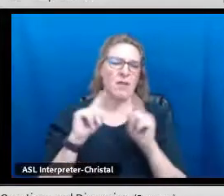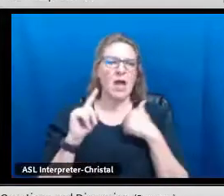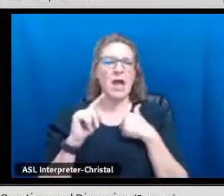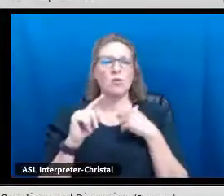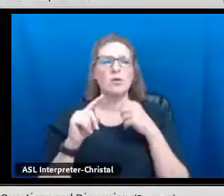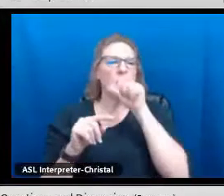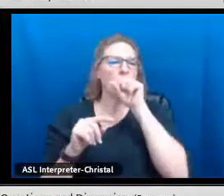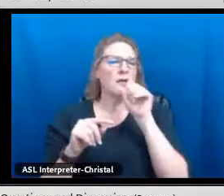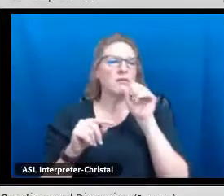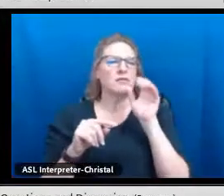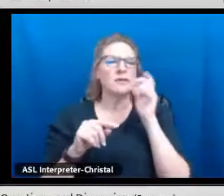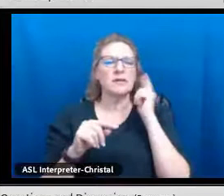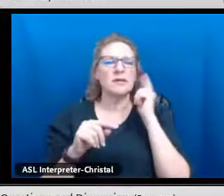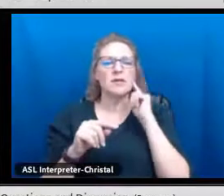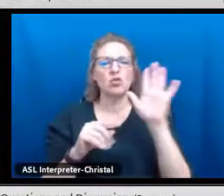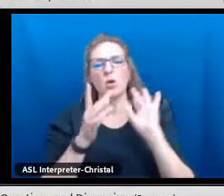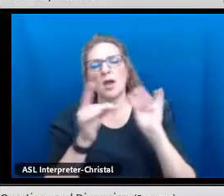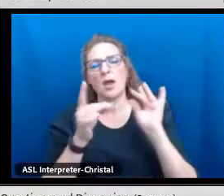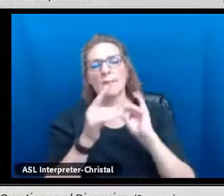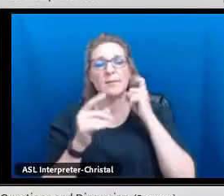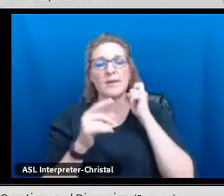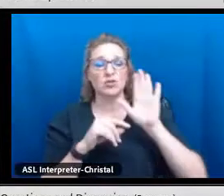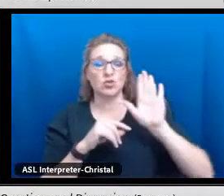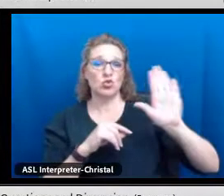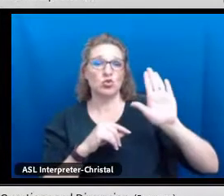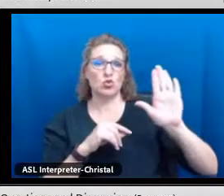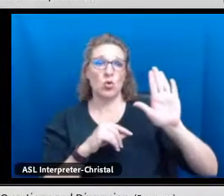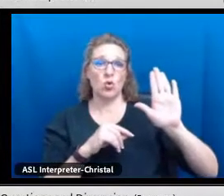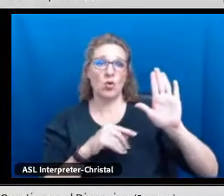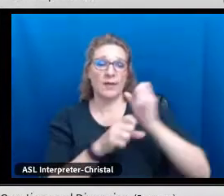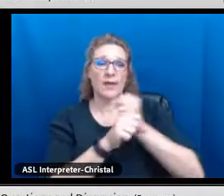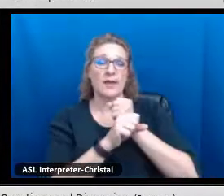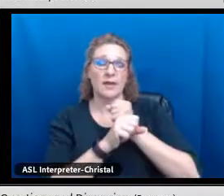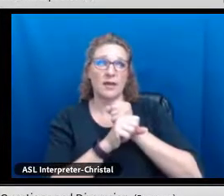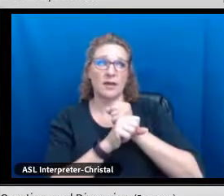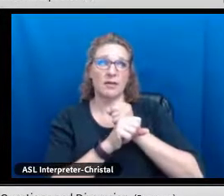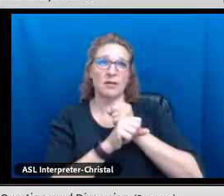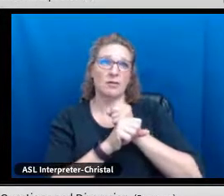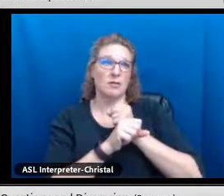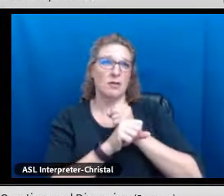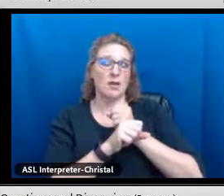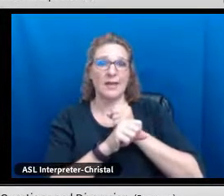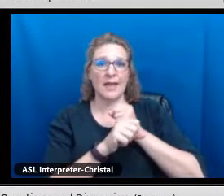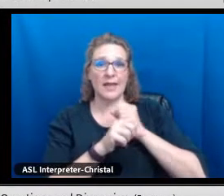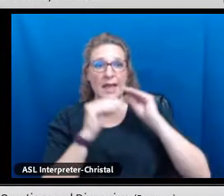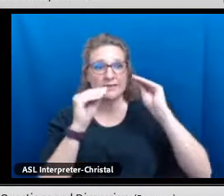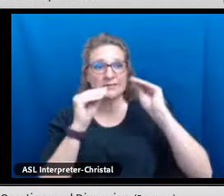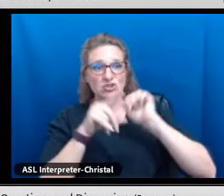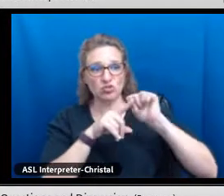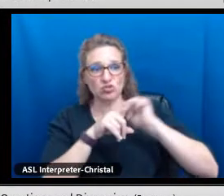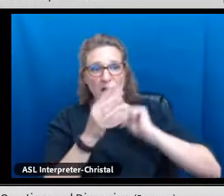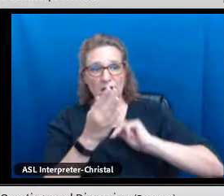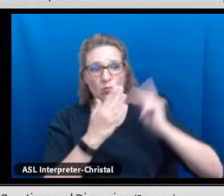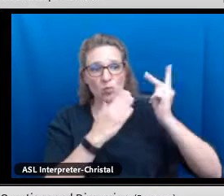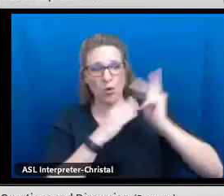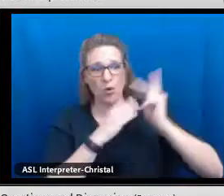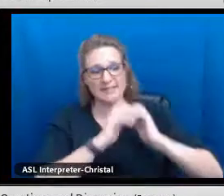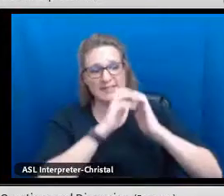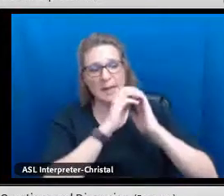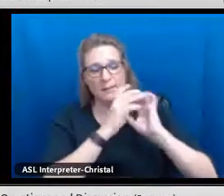And Tracey, in your case it's a little bit different but I would like to hear your thoughts,